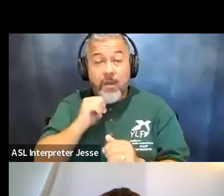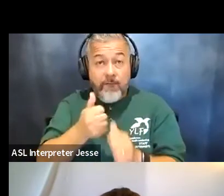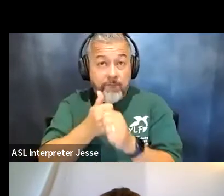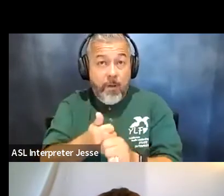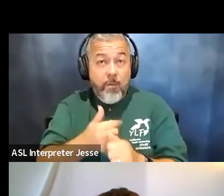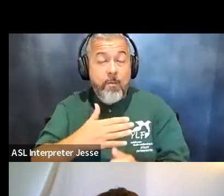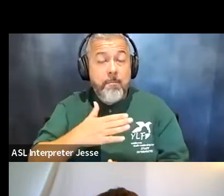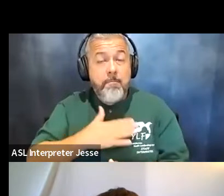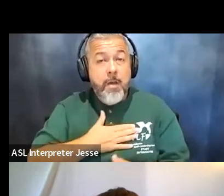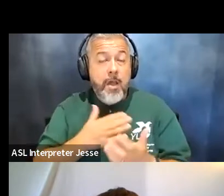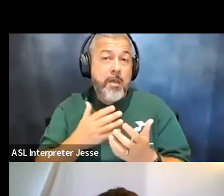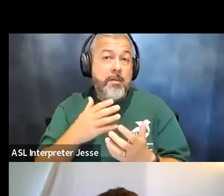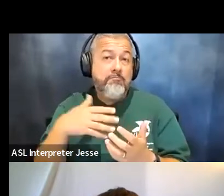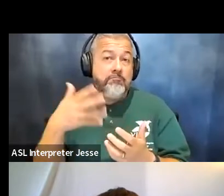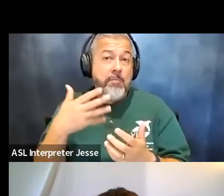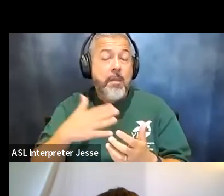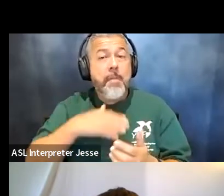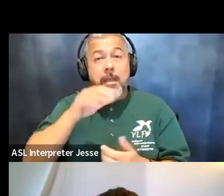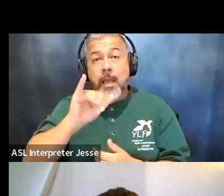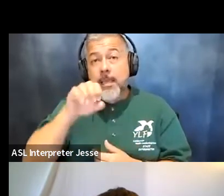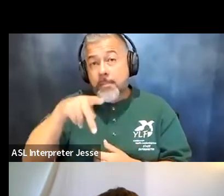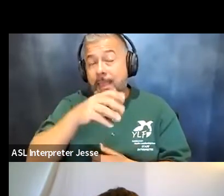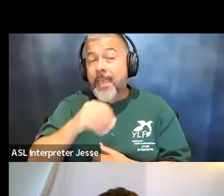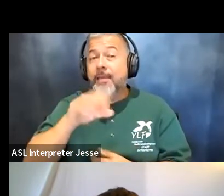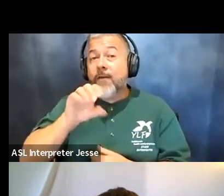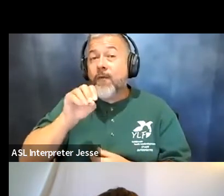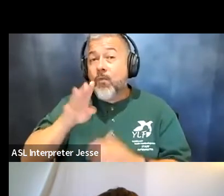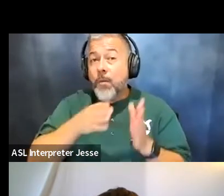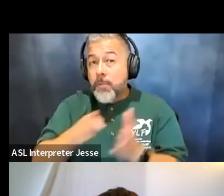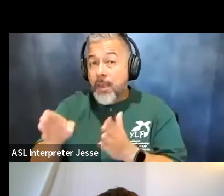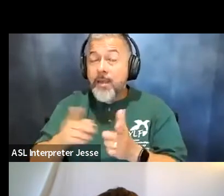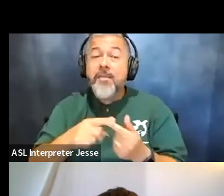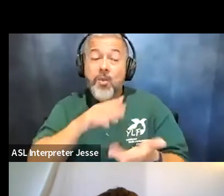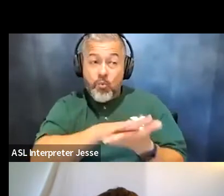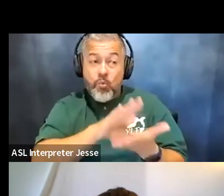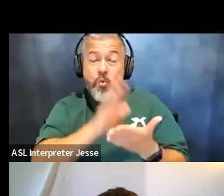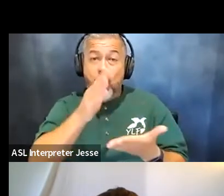um my iep and 504 plan that the school would have a lawsuit on their hand because